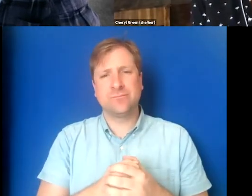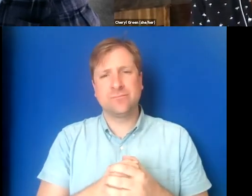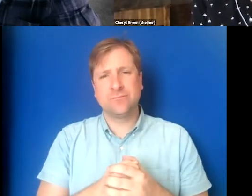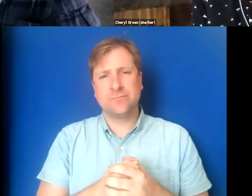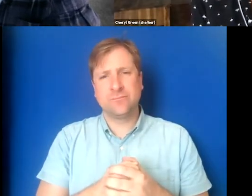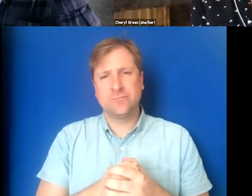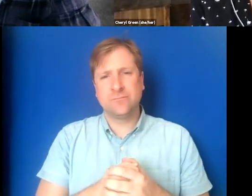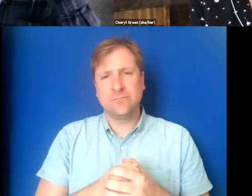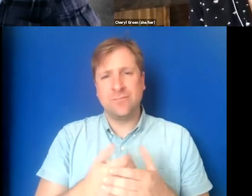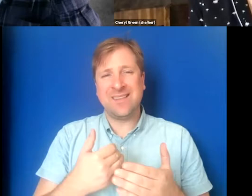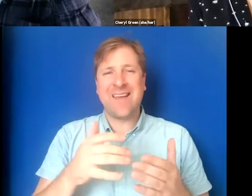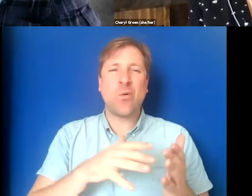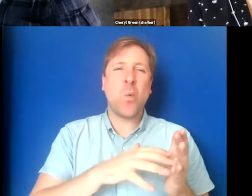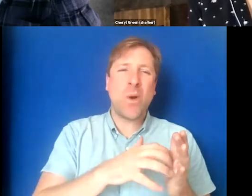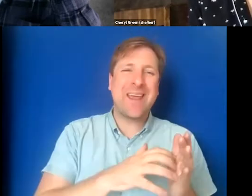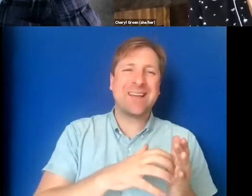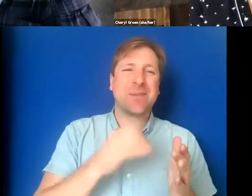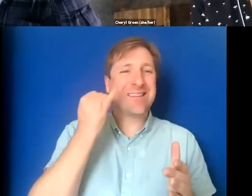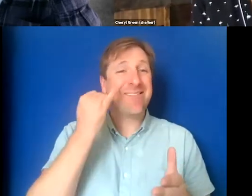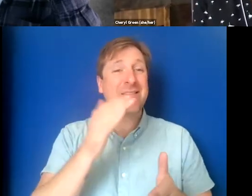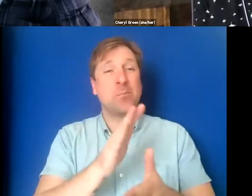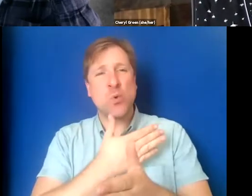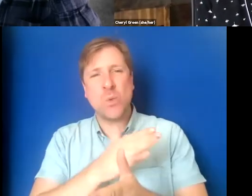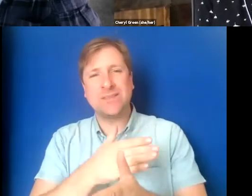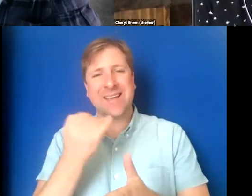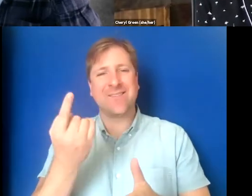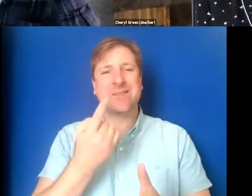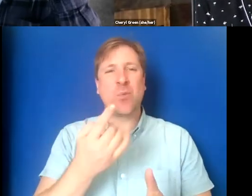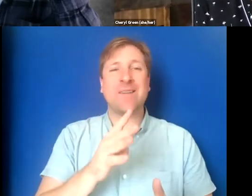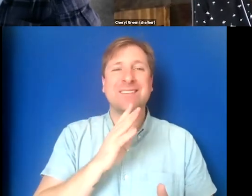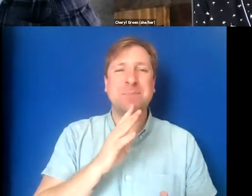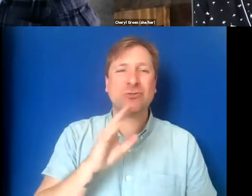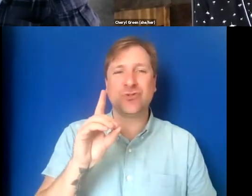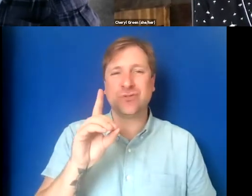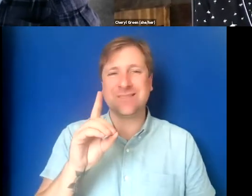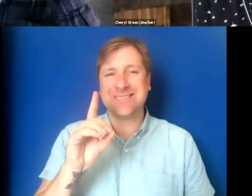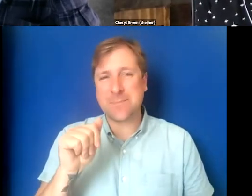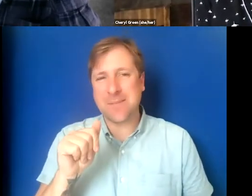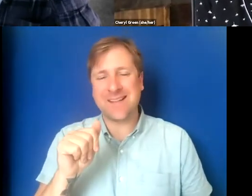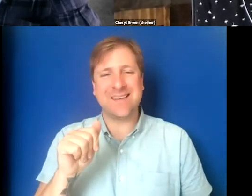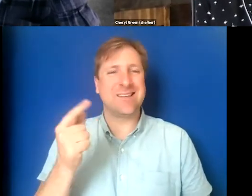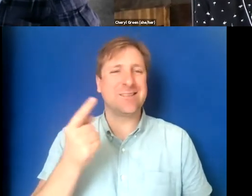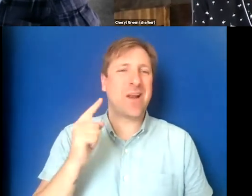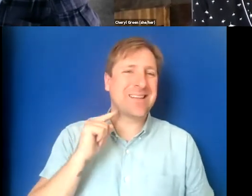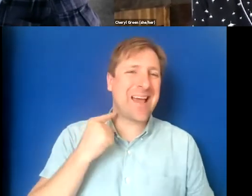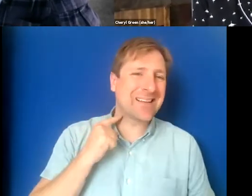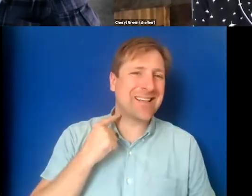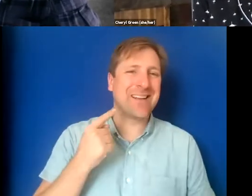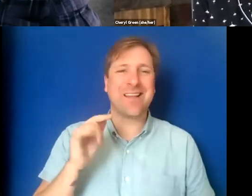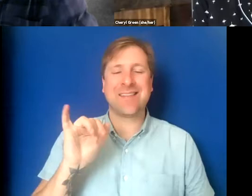They have their weak spots. If there's music, if there's somebody with a speech disability, if there's somebody with an accent, the auto